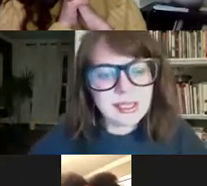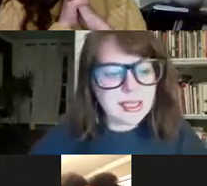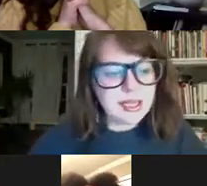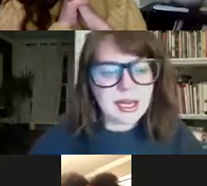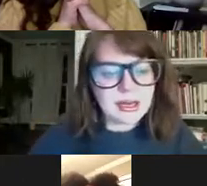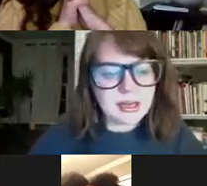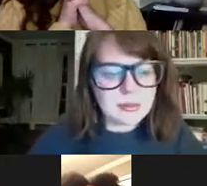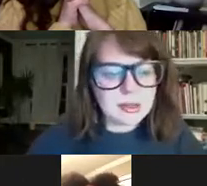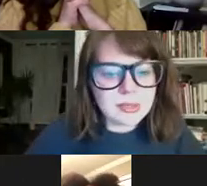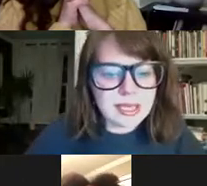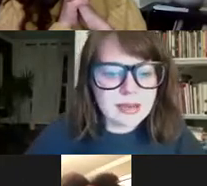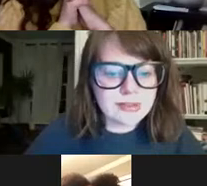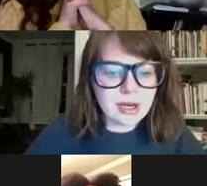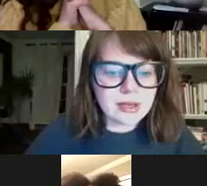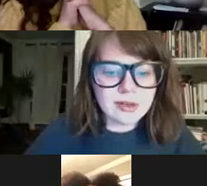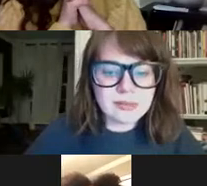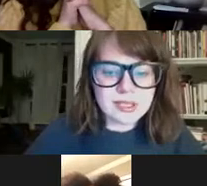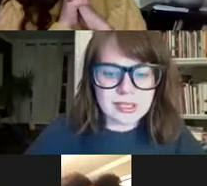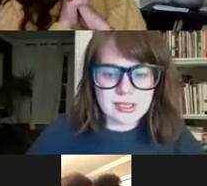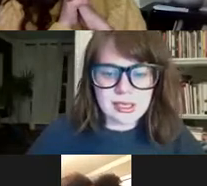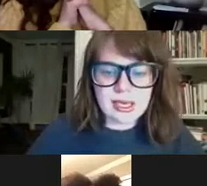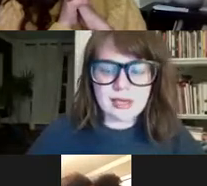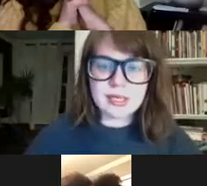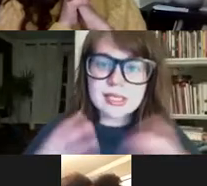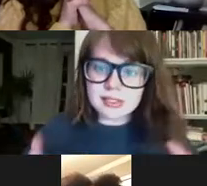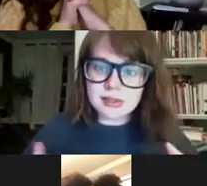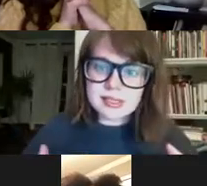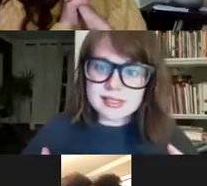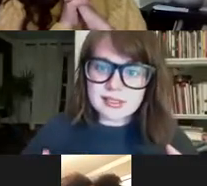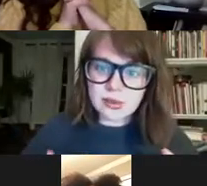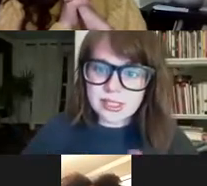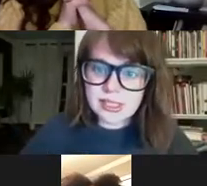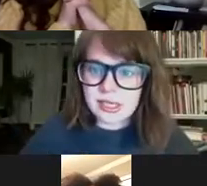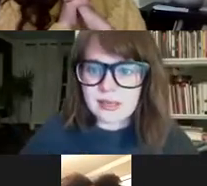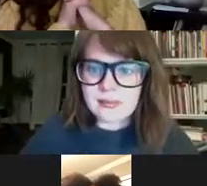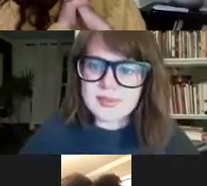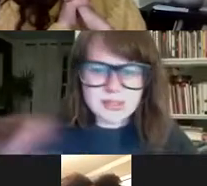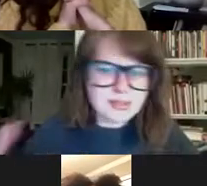and so our goal is to bring local poets and poetry lovers in contact with nationally touring poets